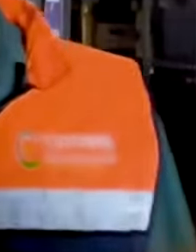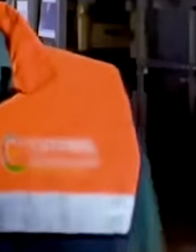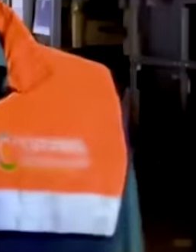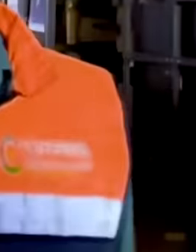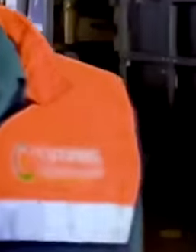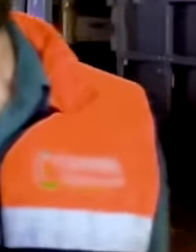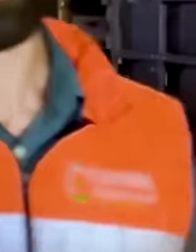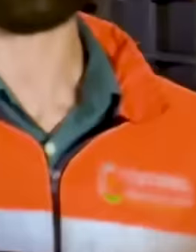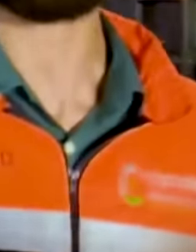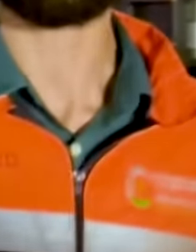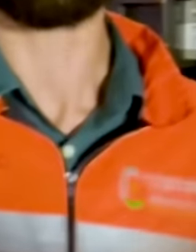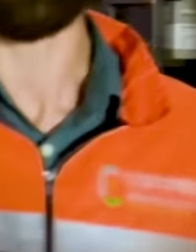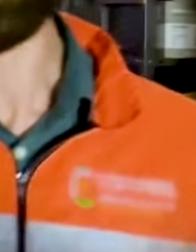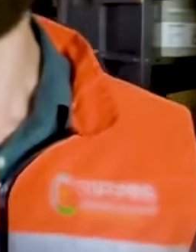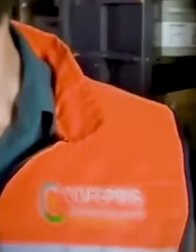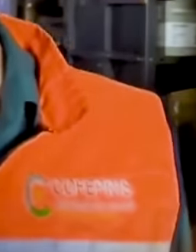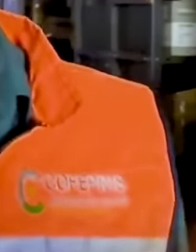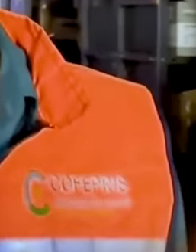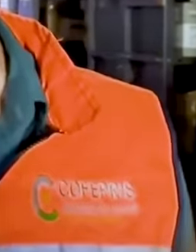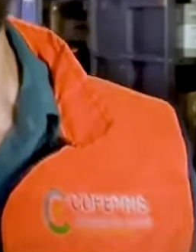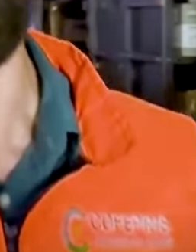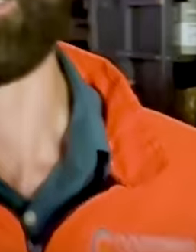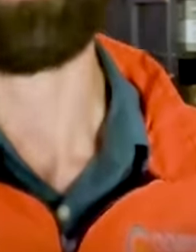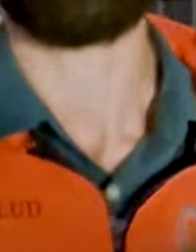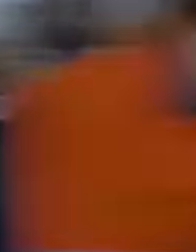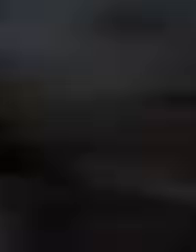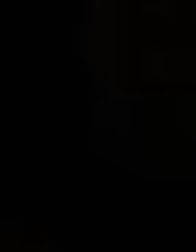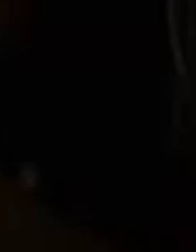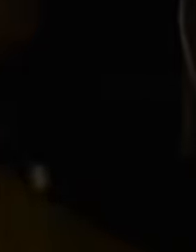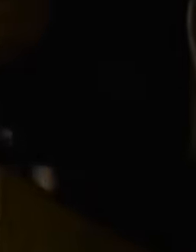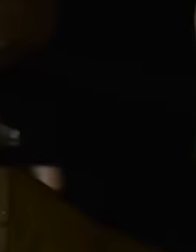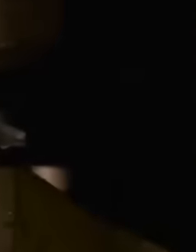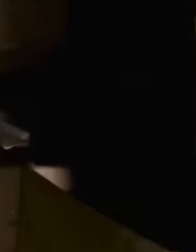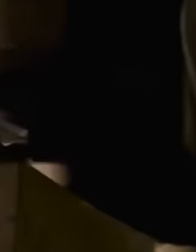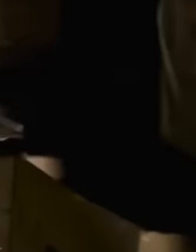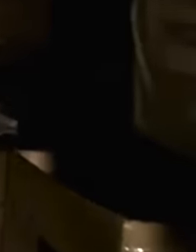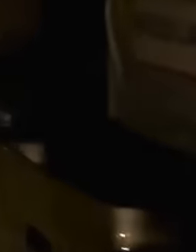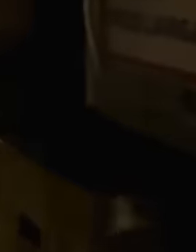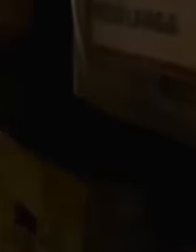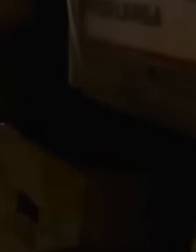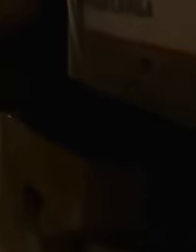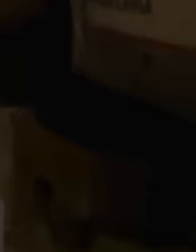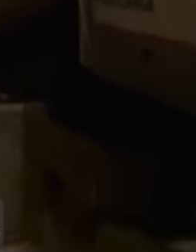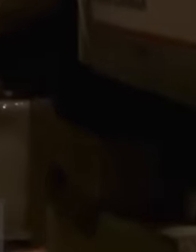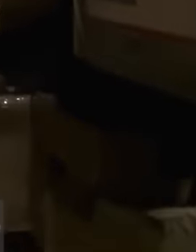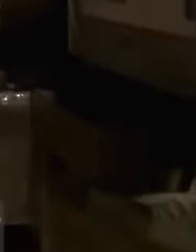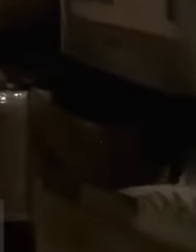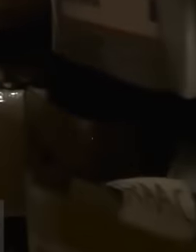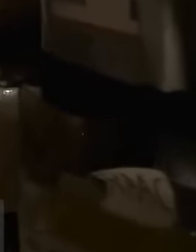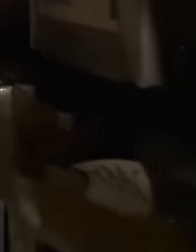corruption to companies and irregular distributors. But this ended cofepris has